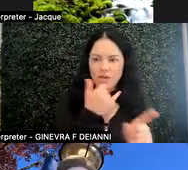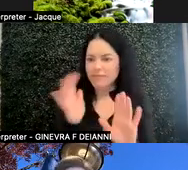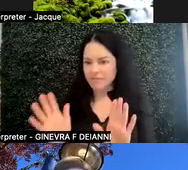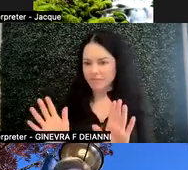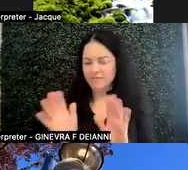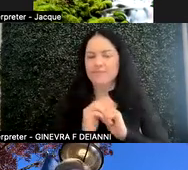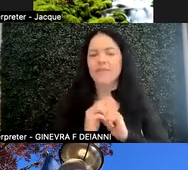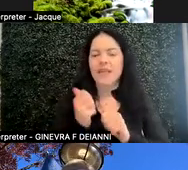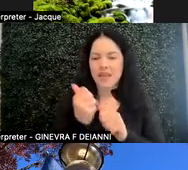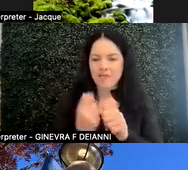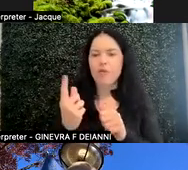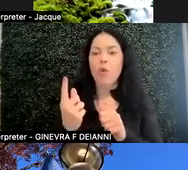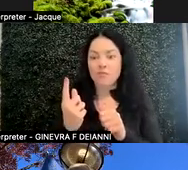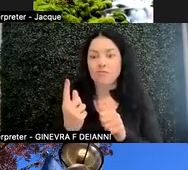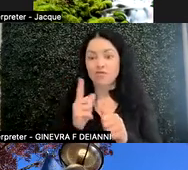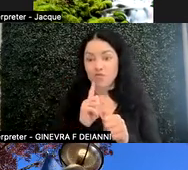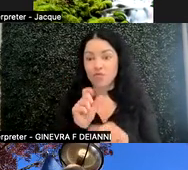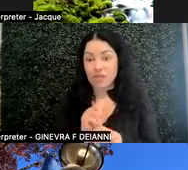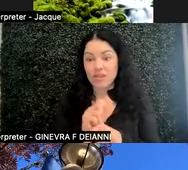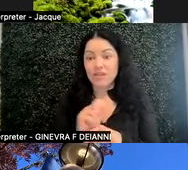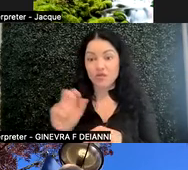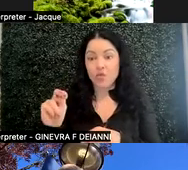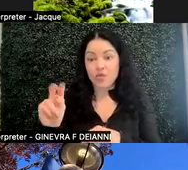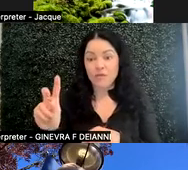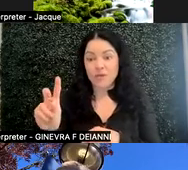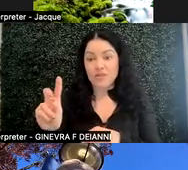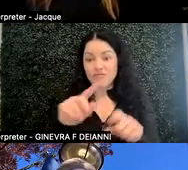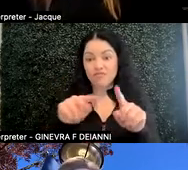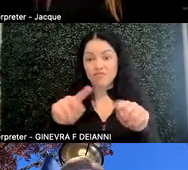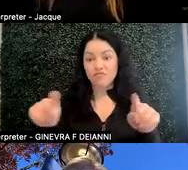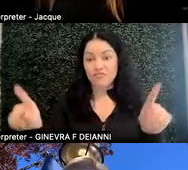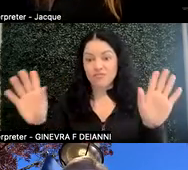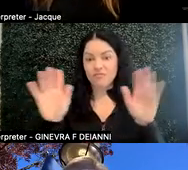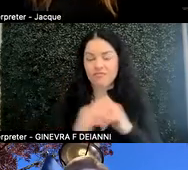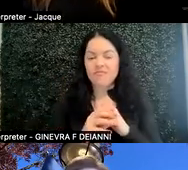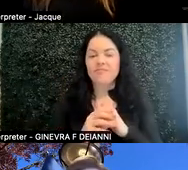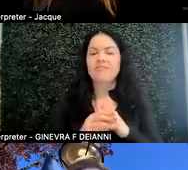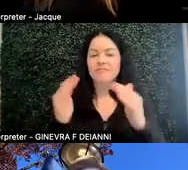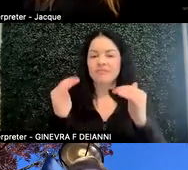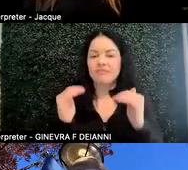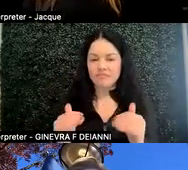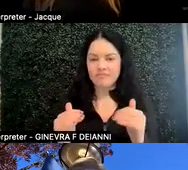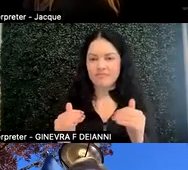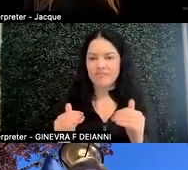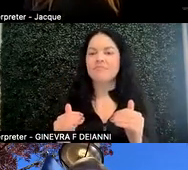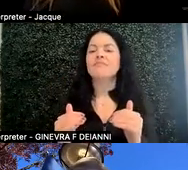Everyone is neurodiverse. The term neurodivergent was also coined from the autism